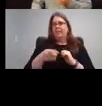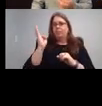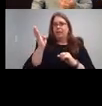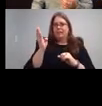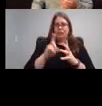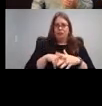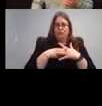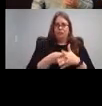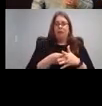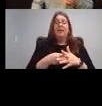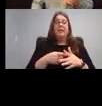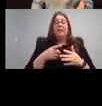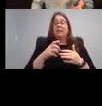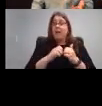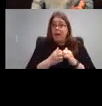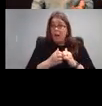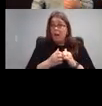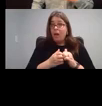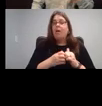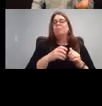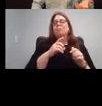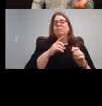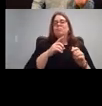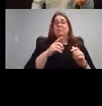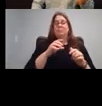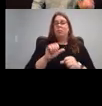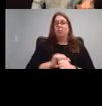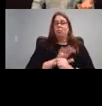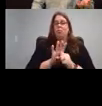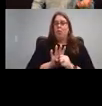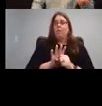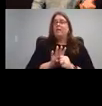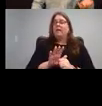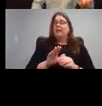to the COVID-19 pandemic, and everybody needed needing access